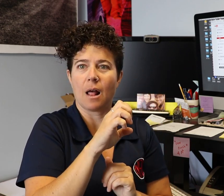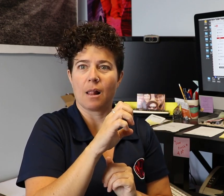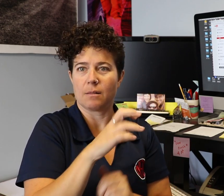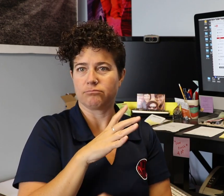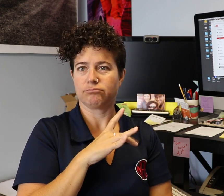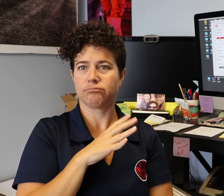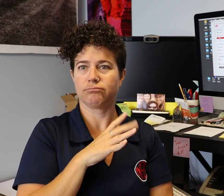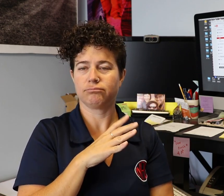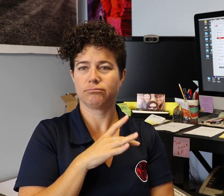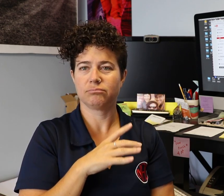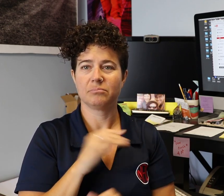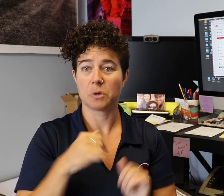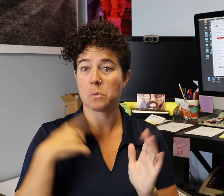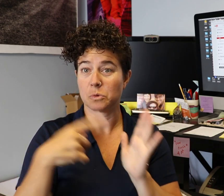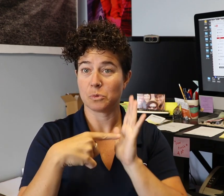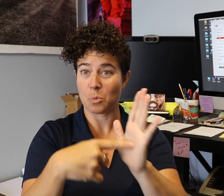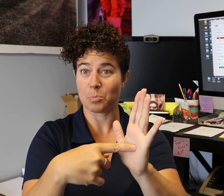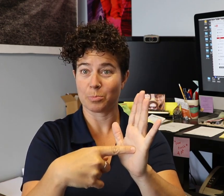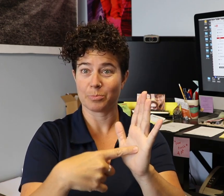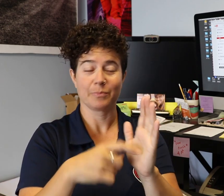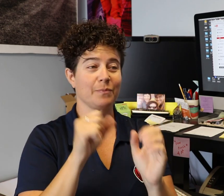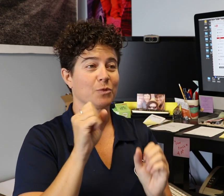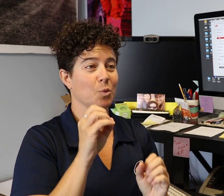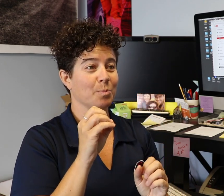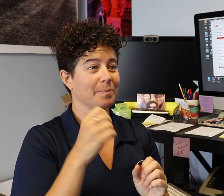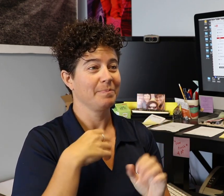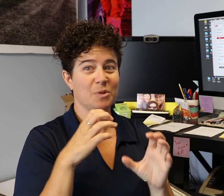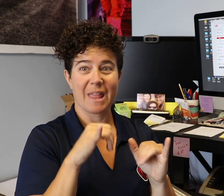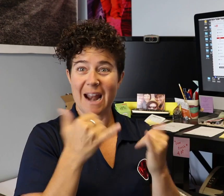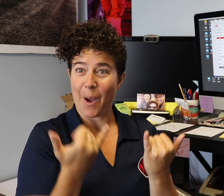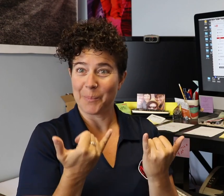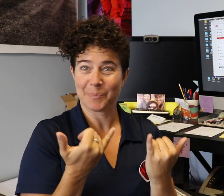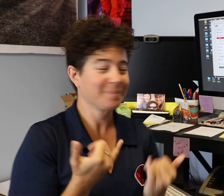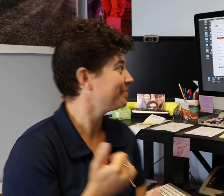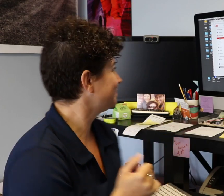Easy peasy. And I'll start now...